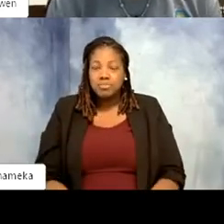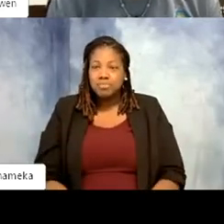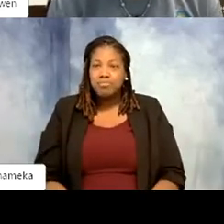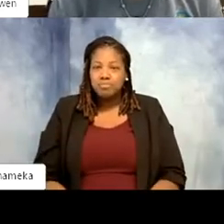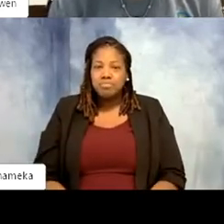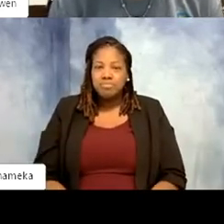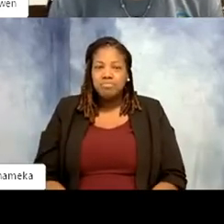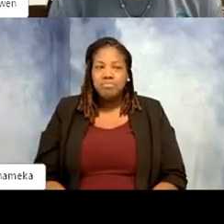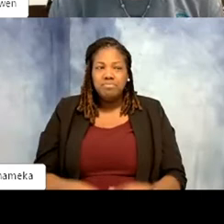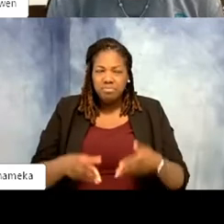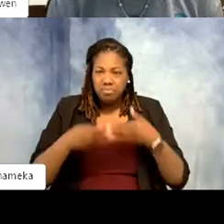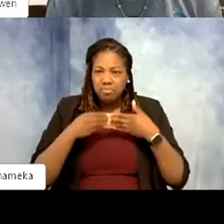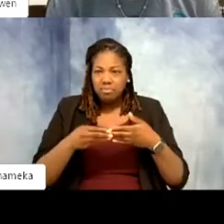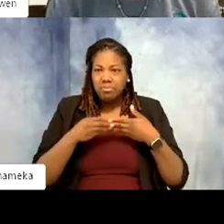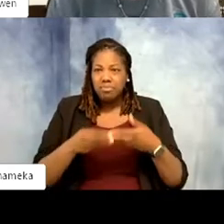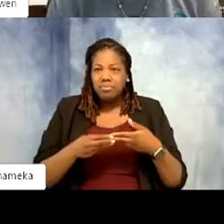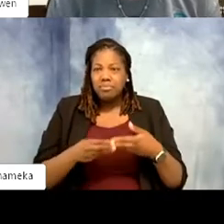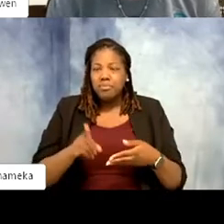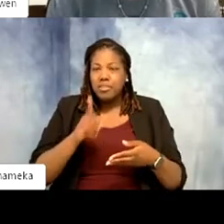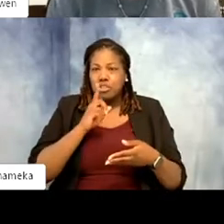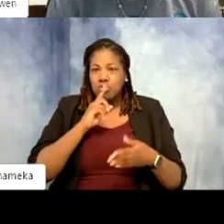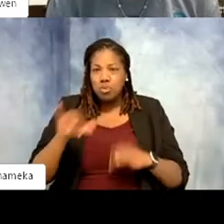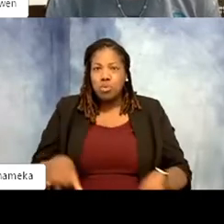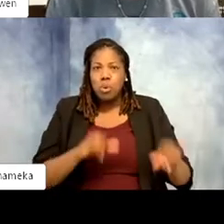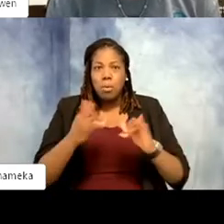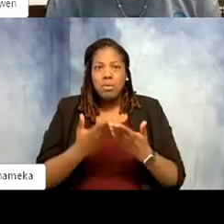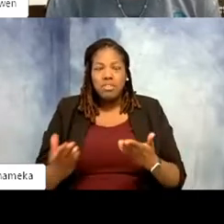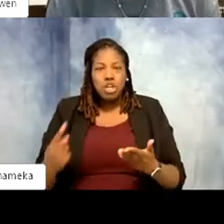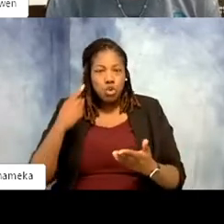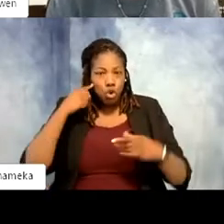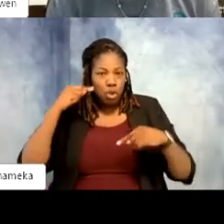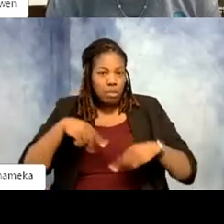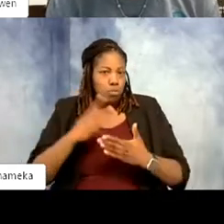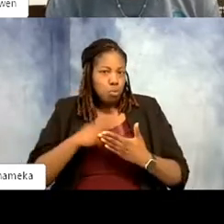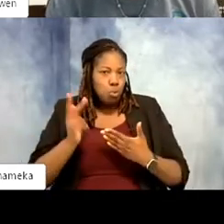The flexibility and I think that's a very common theme that we've heard on this program. Working in a zoo,